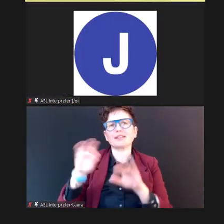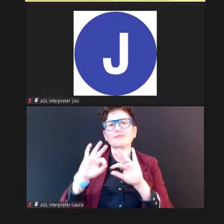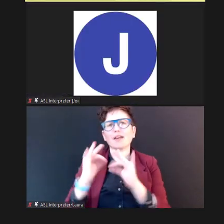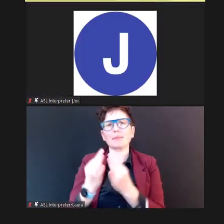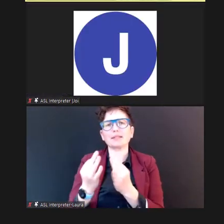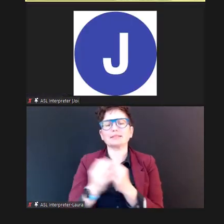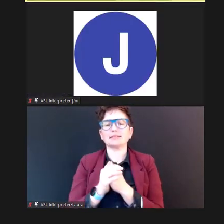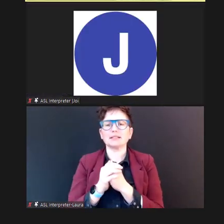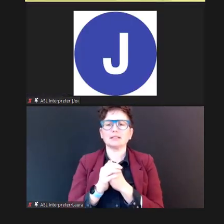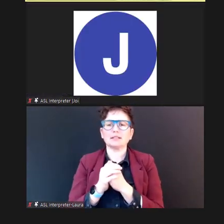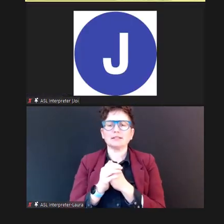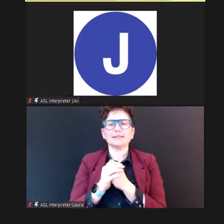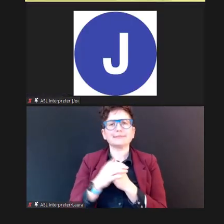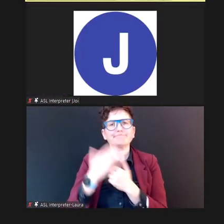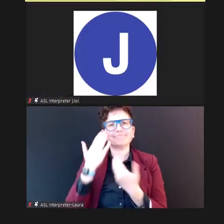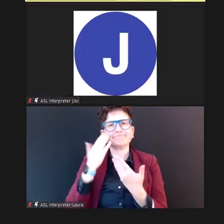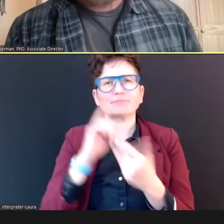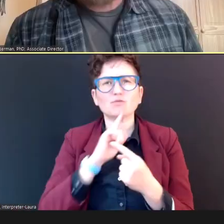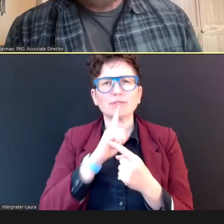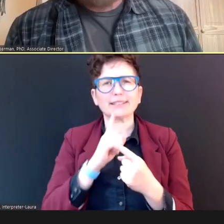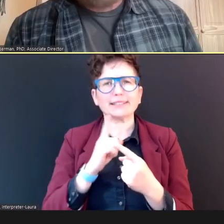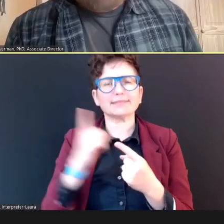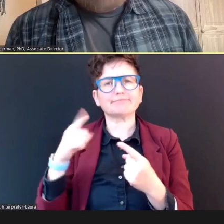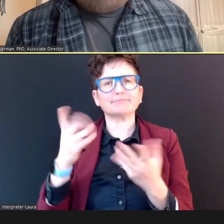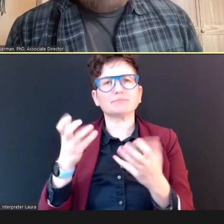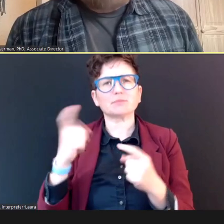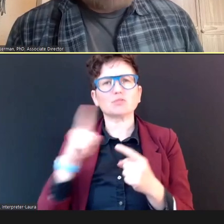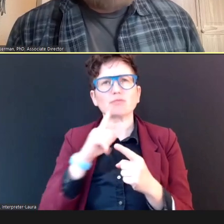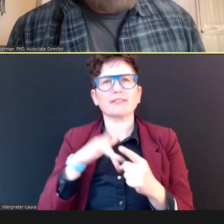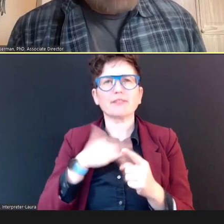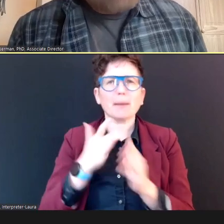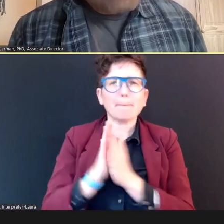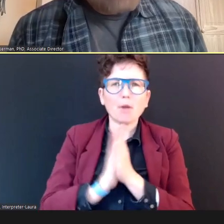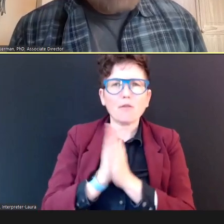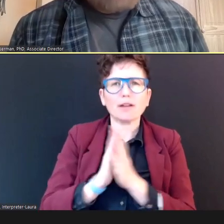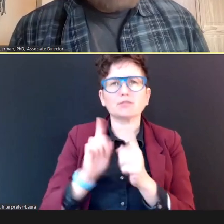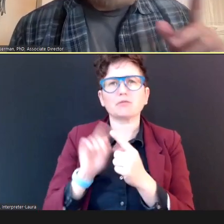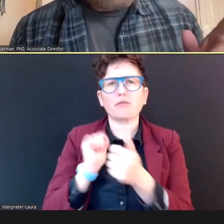Really feel motivated, to follow up, That's another one of your